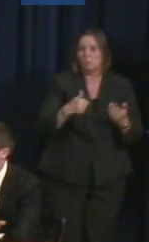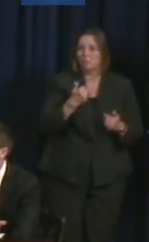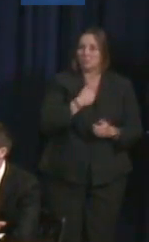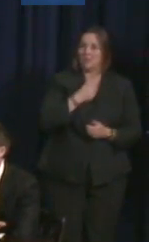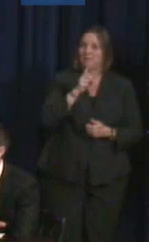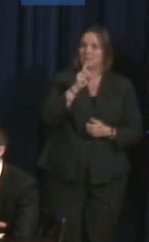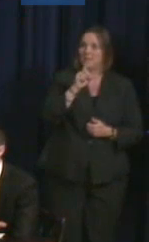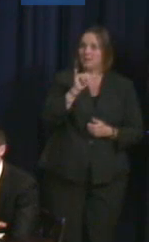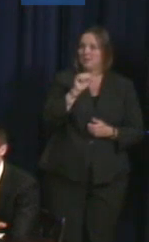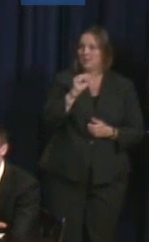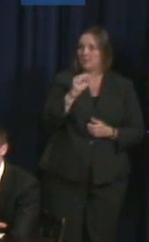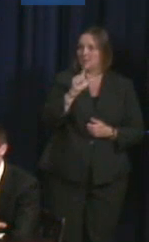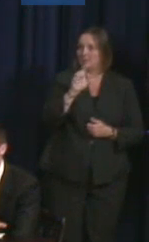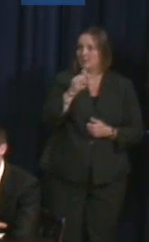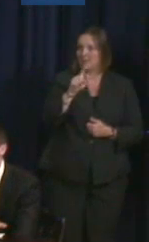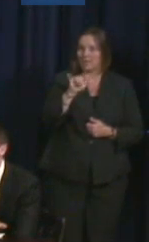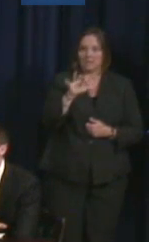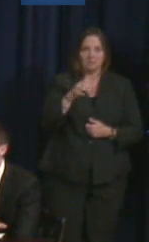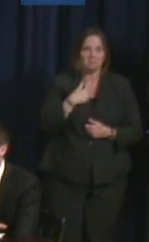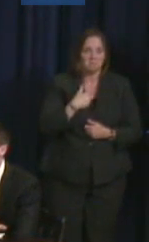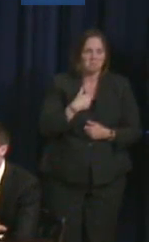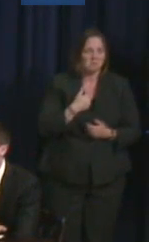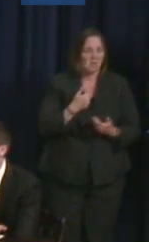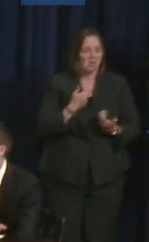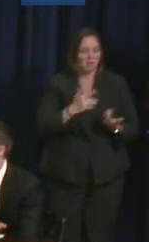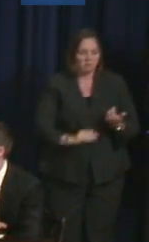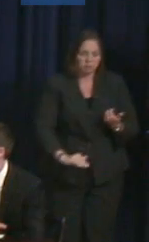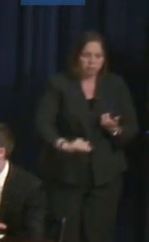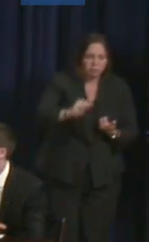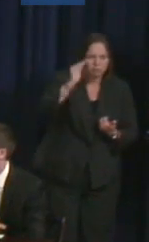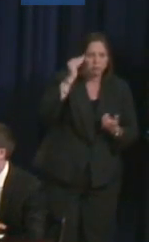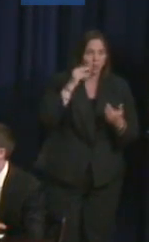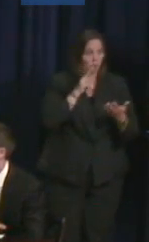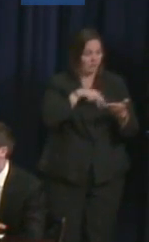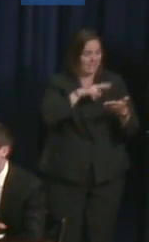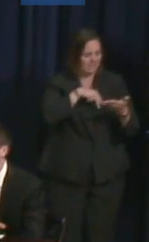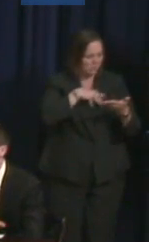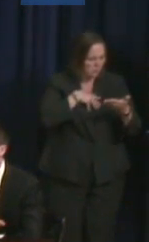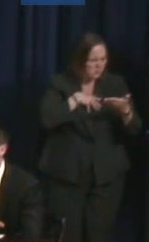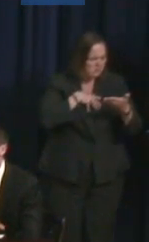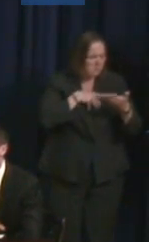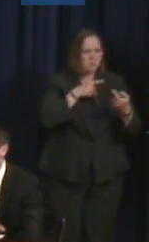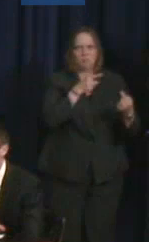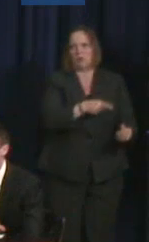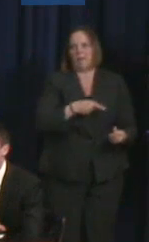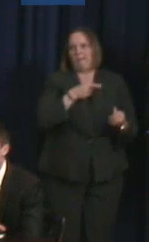younger student and struggling with reading and not being understood by my teachers.